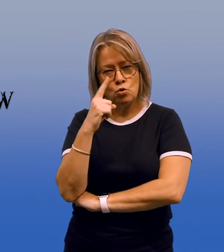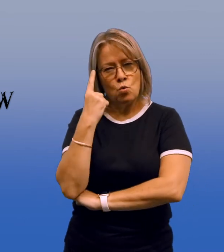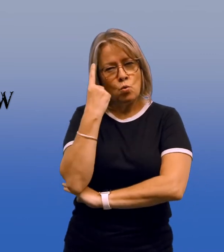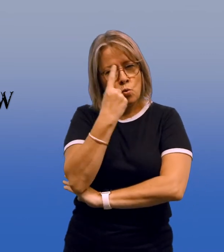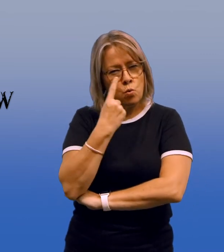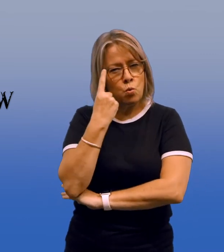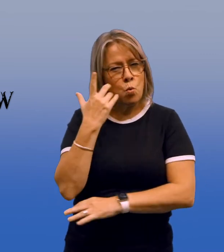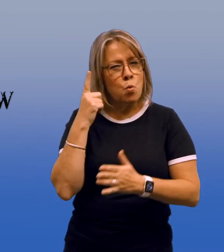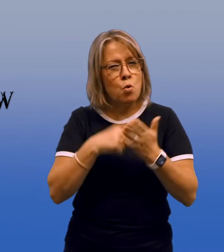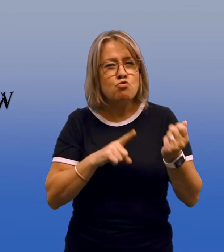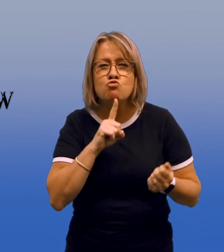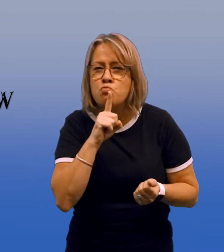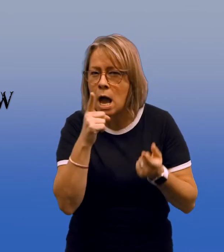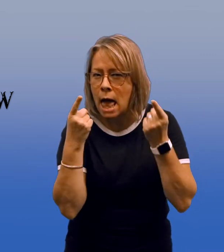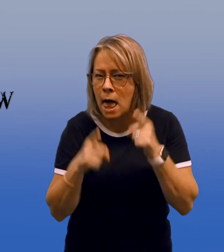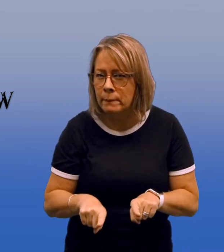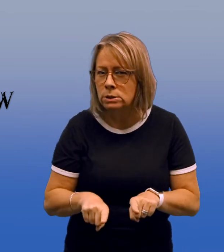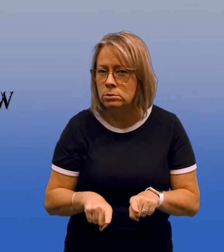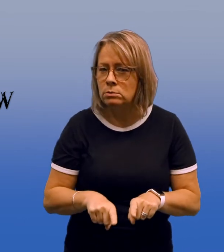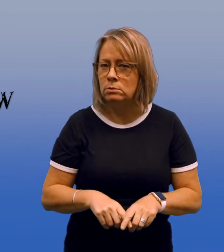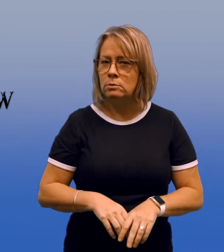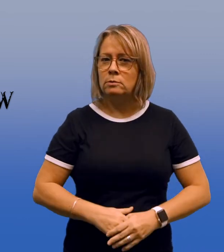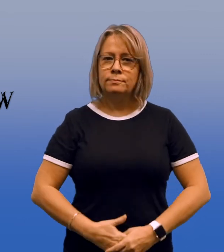I wonder what really happened.